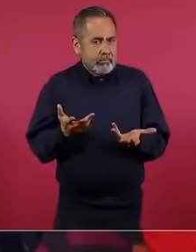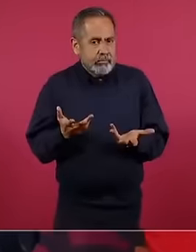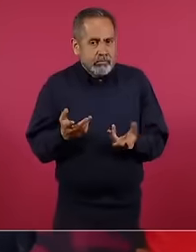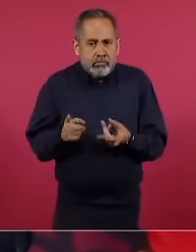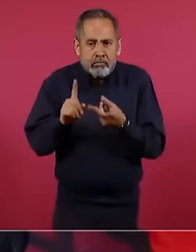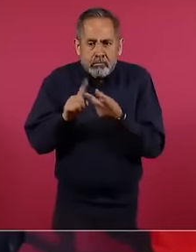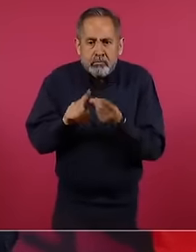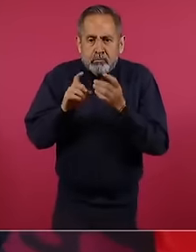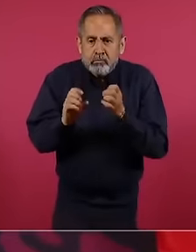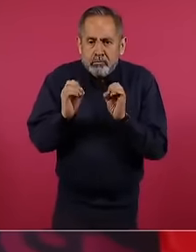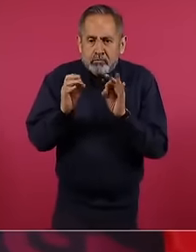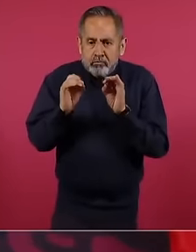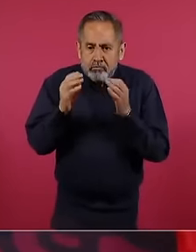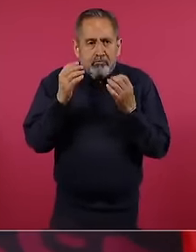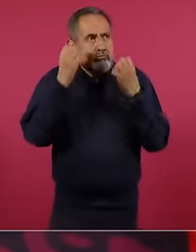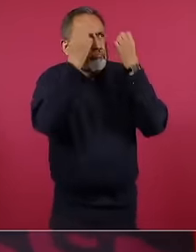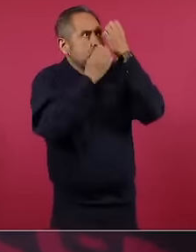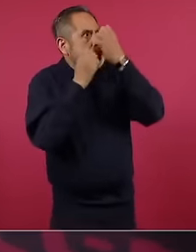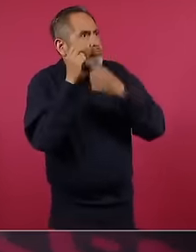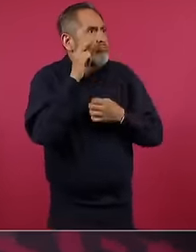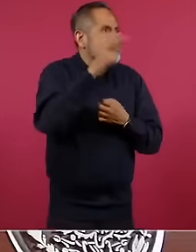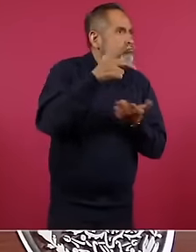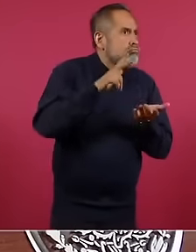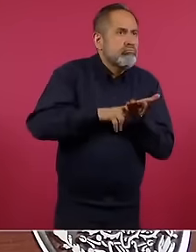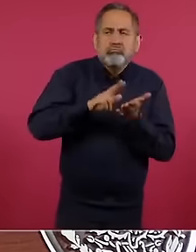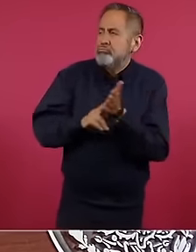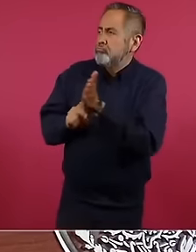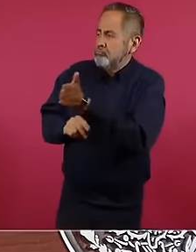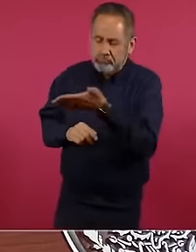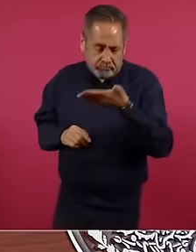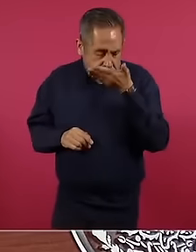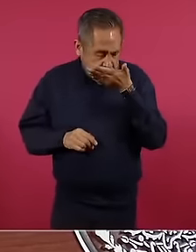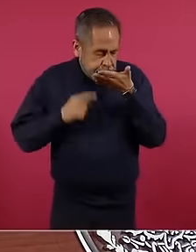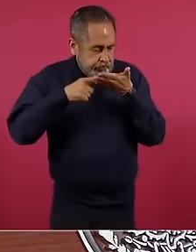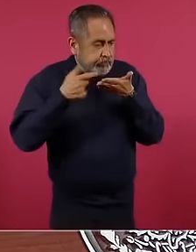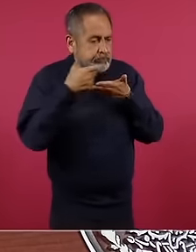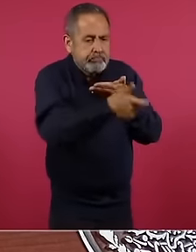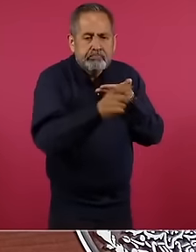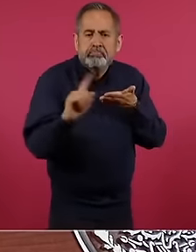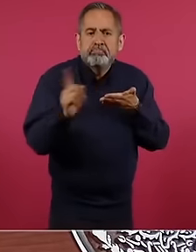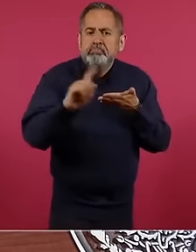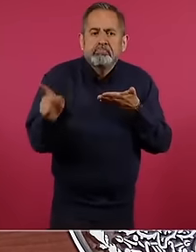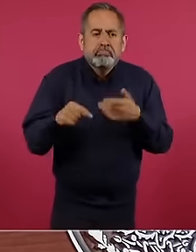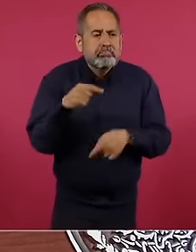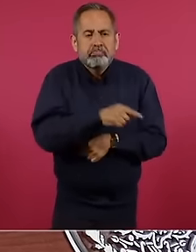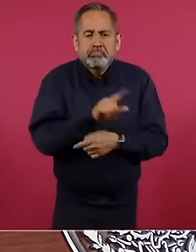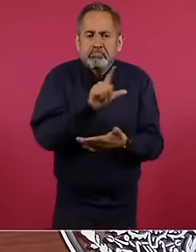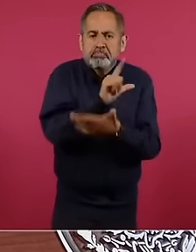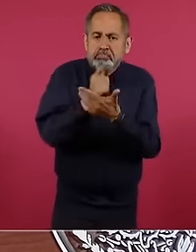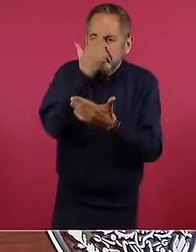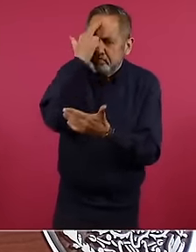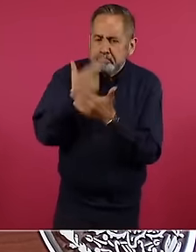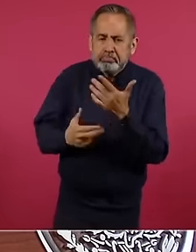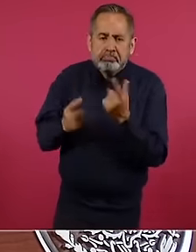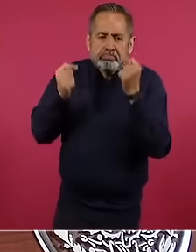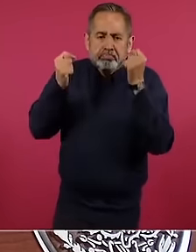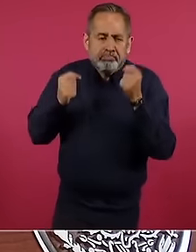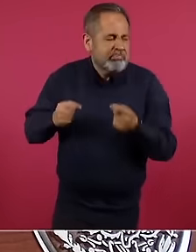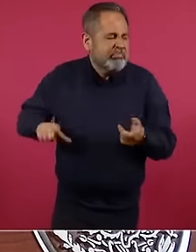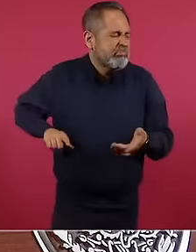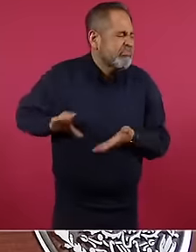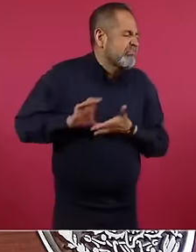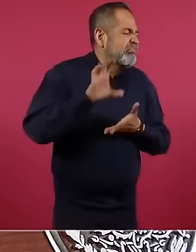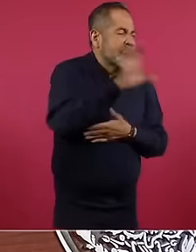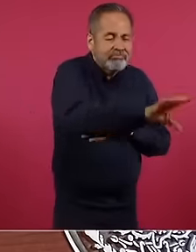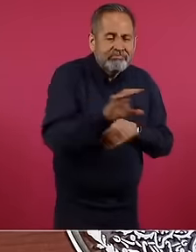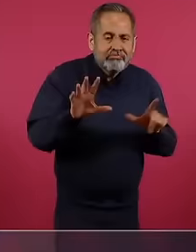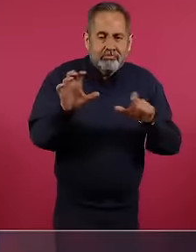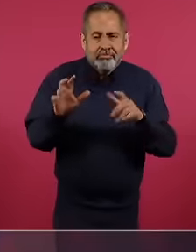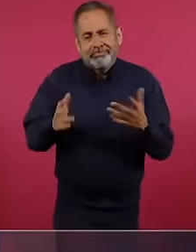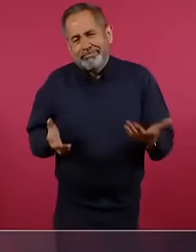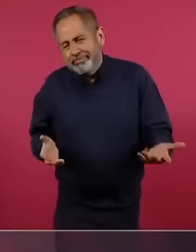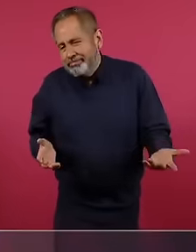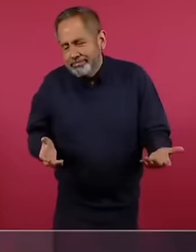violating all the laws because the Federal Government cannot